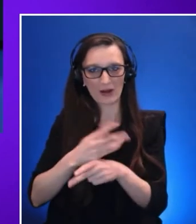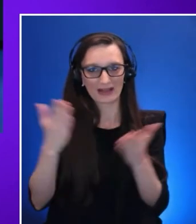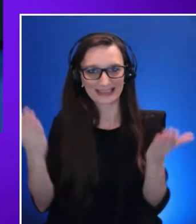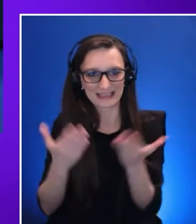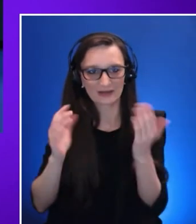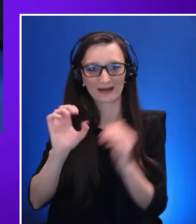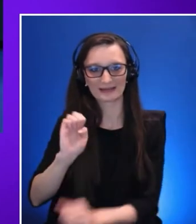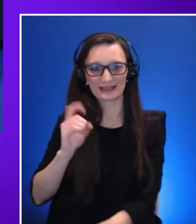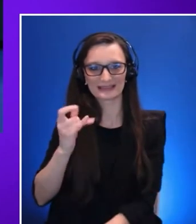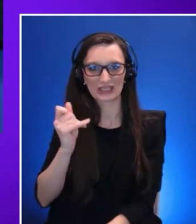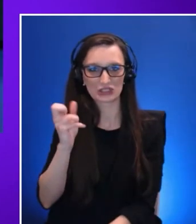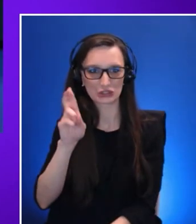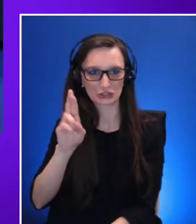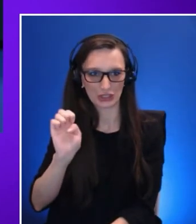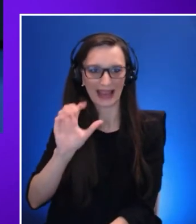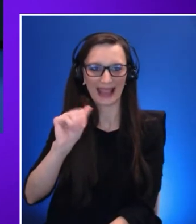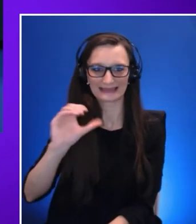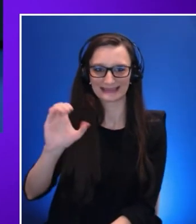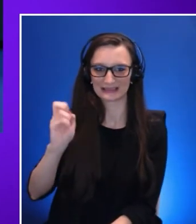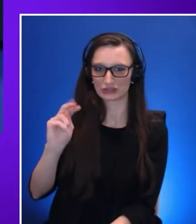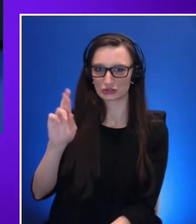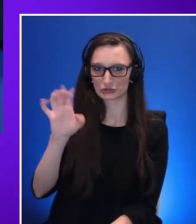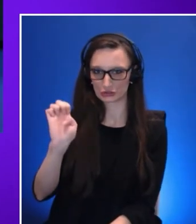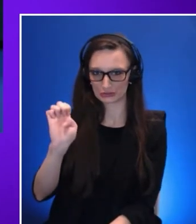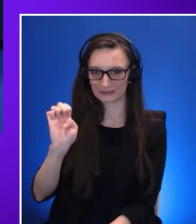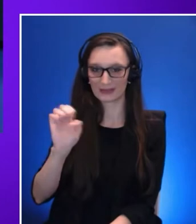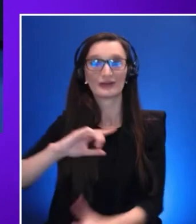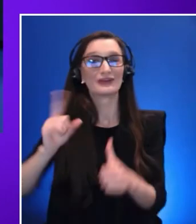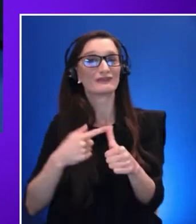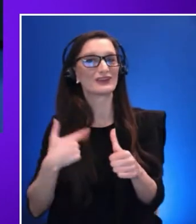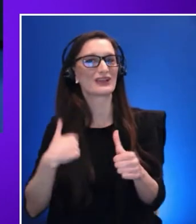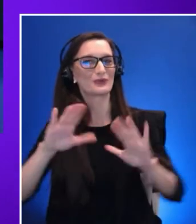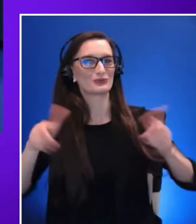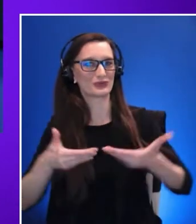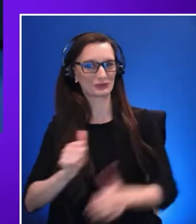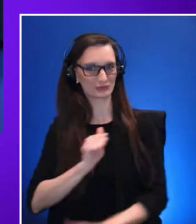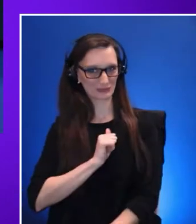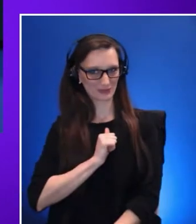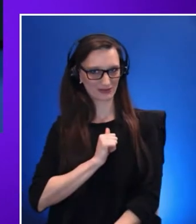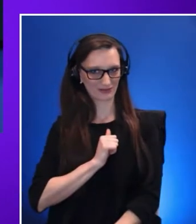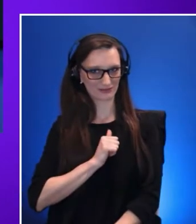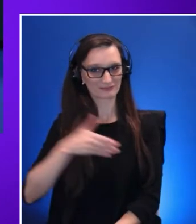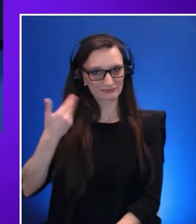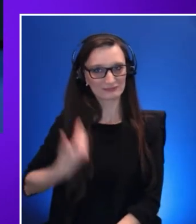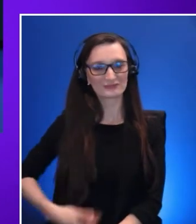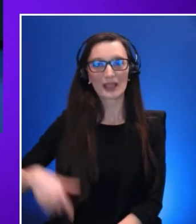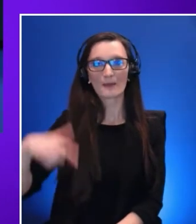First of all I would like to introduce myself I am a Latina woman dressing formally to this event